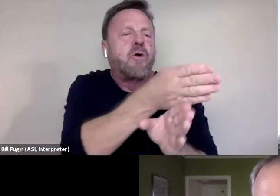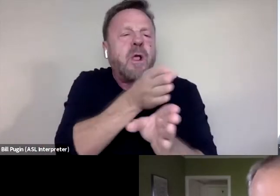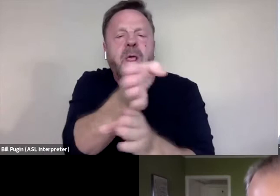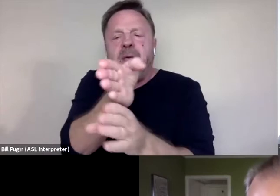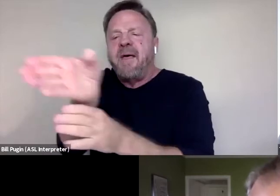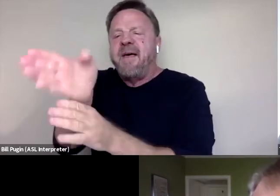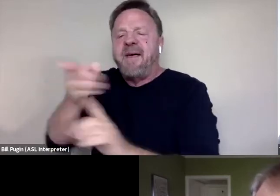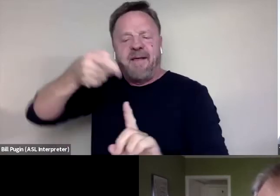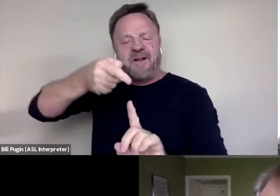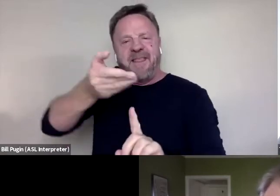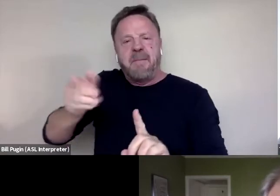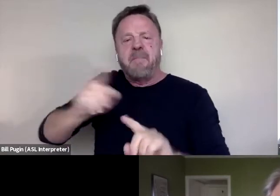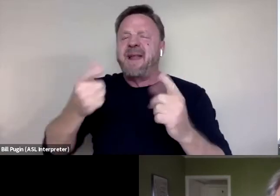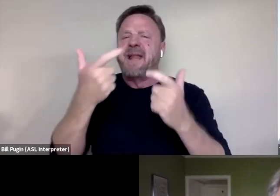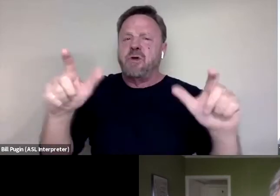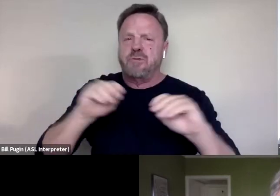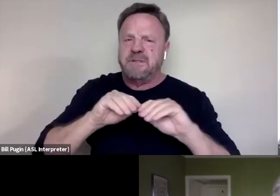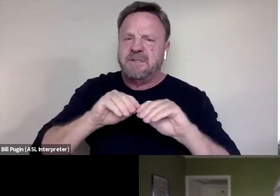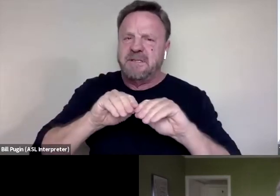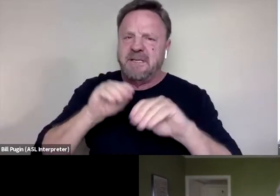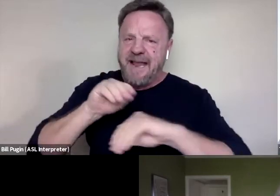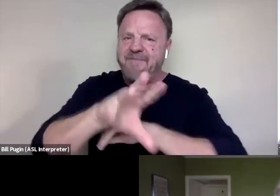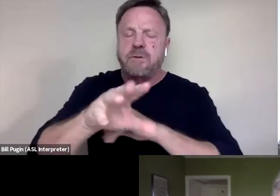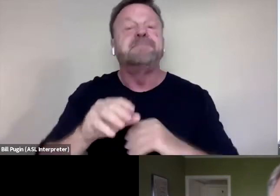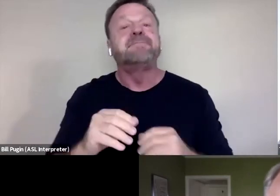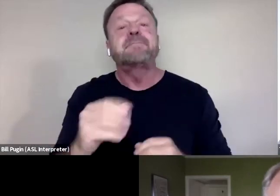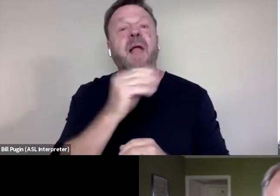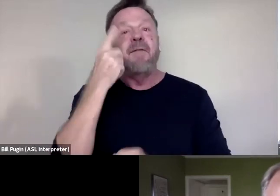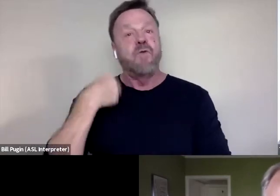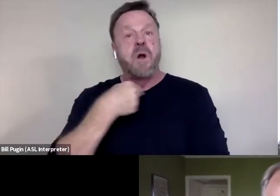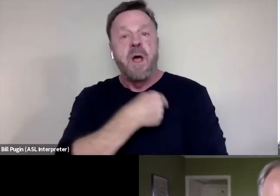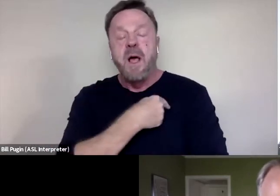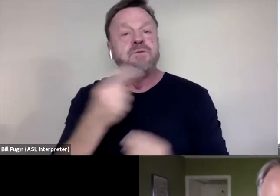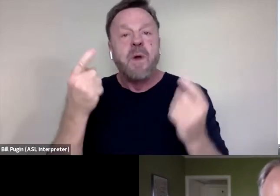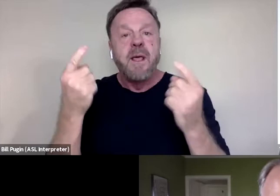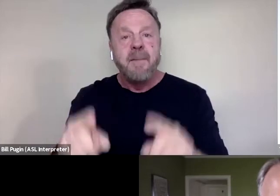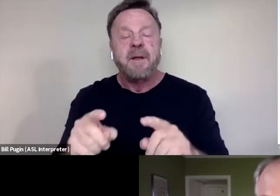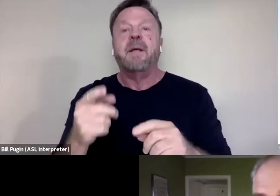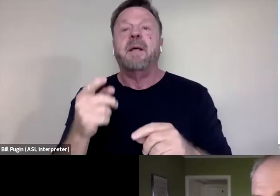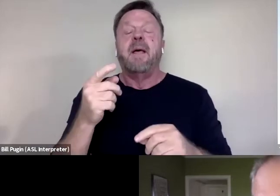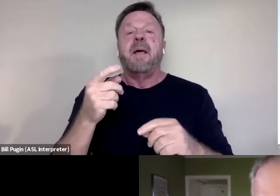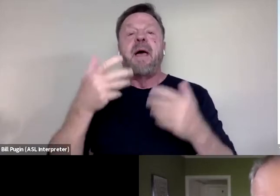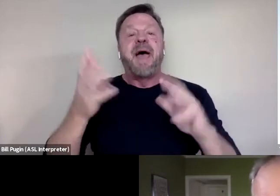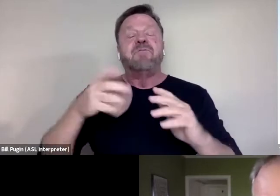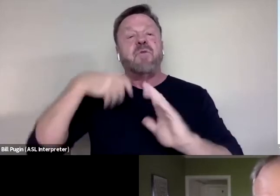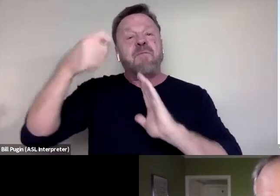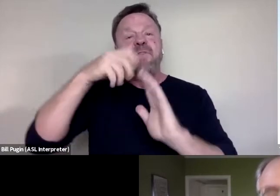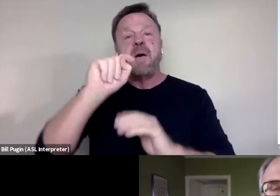had a huge influence. And what happened for us was as soon as we made "The Hunting Ground", started taking out into Hollywood,